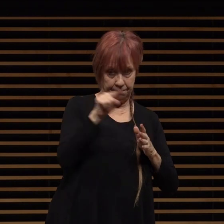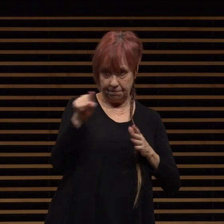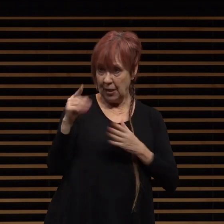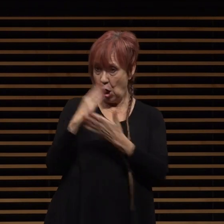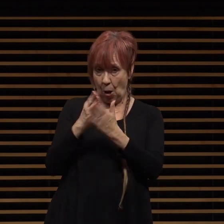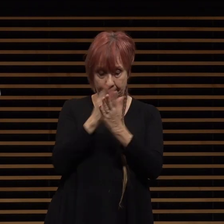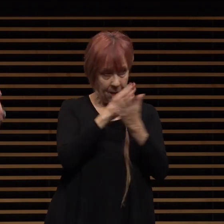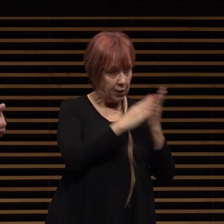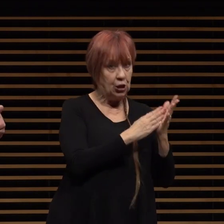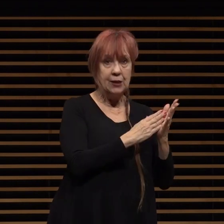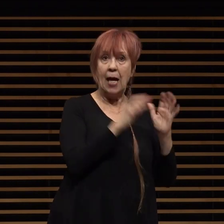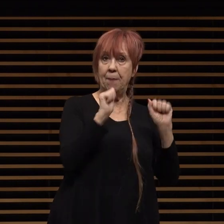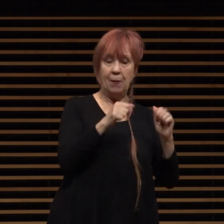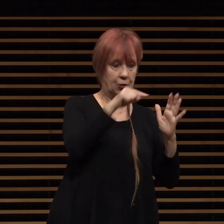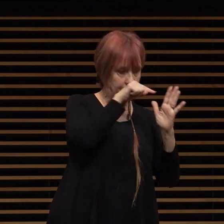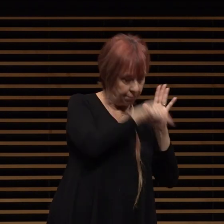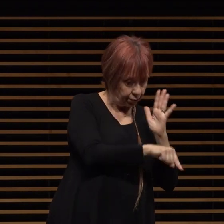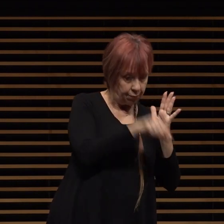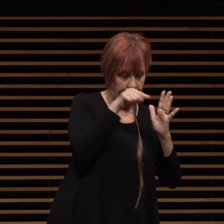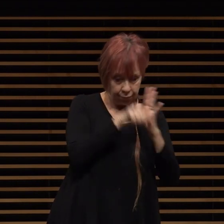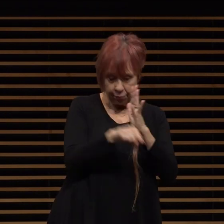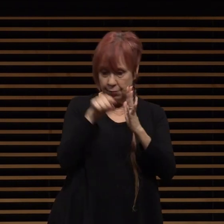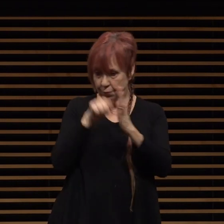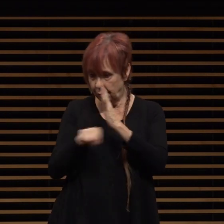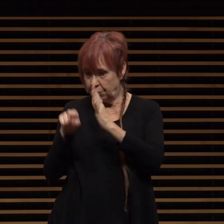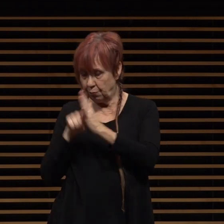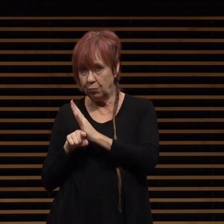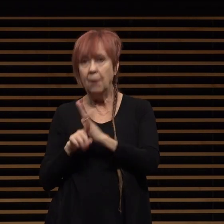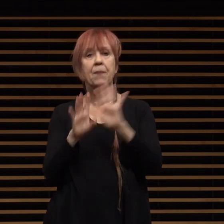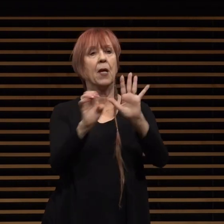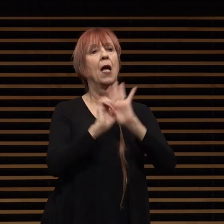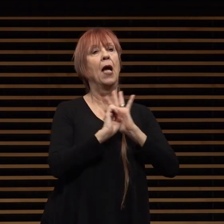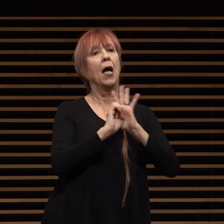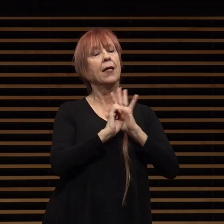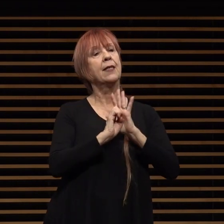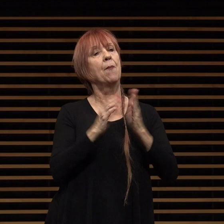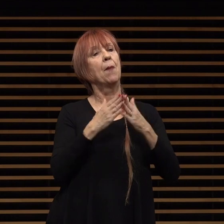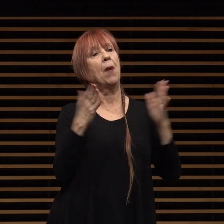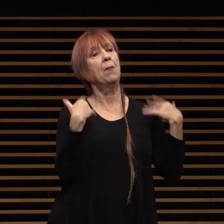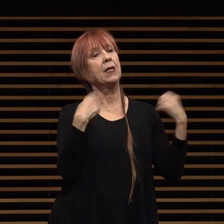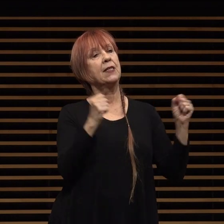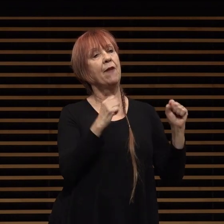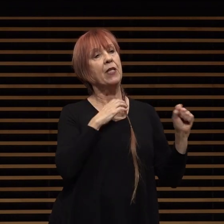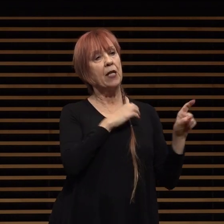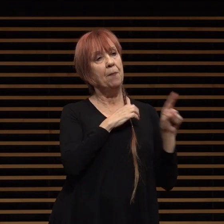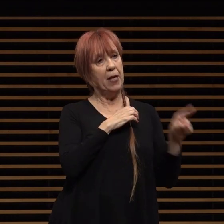into their programs for example